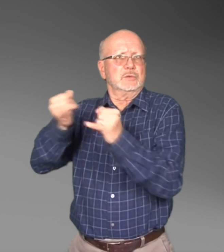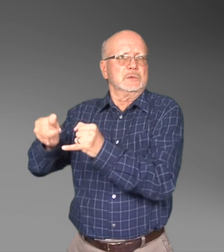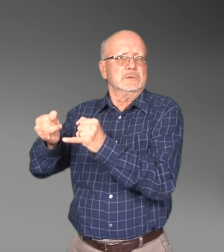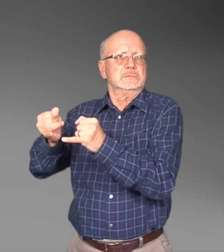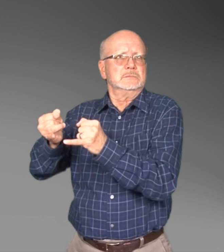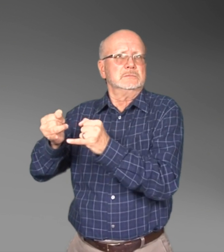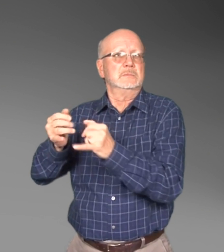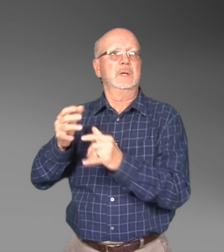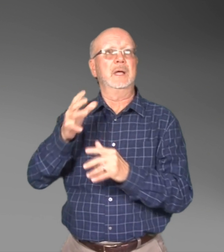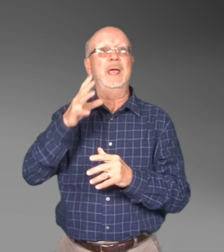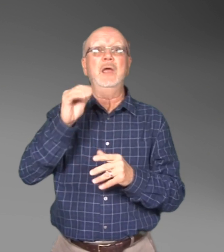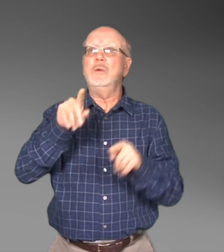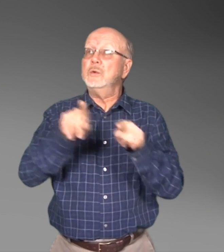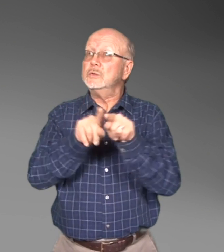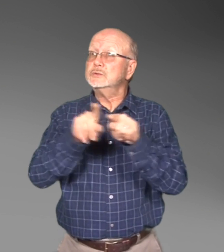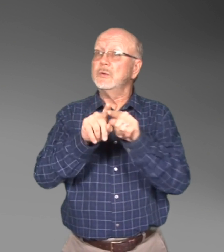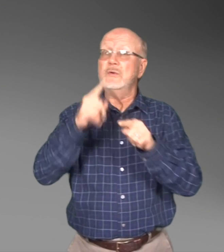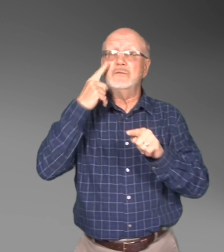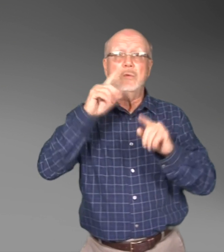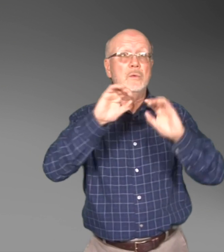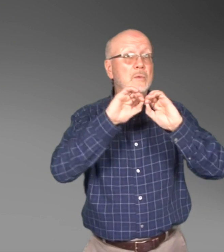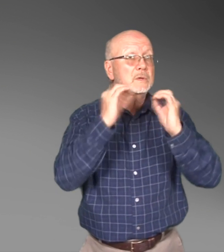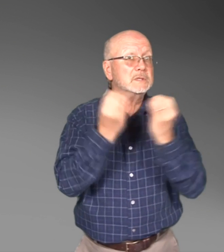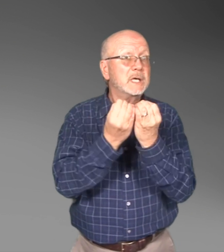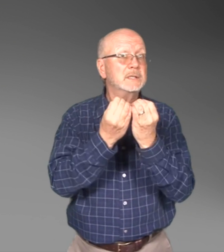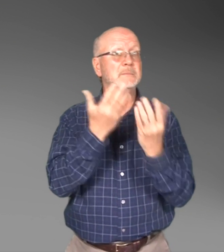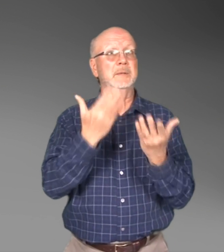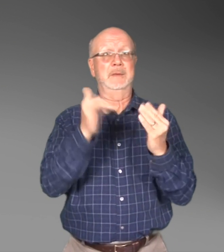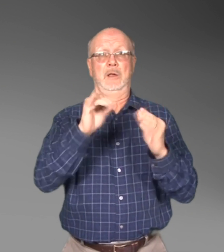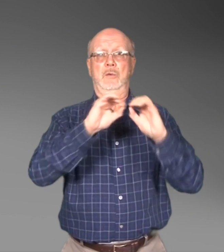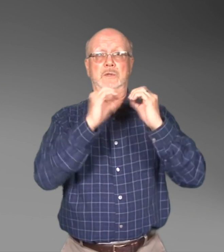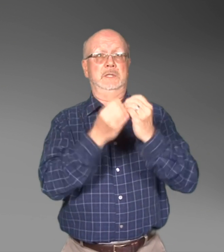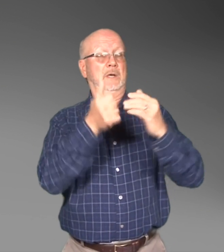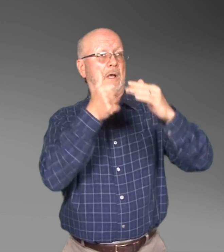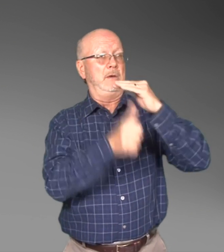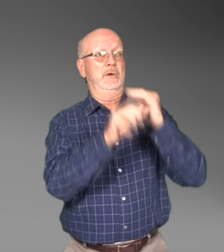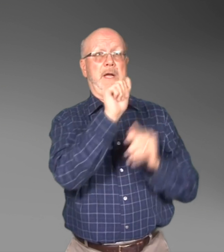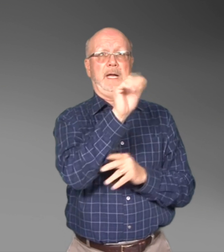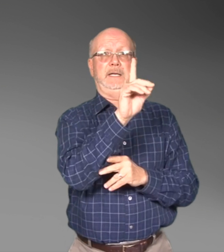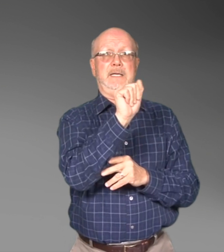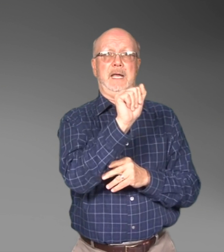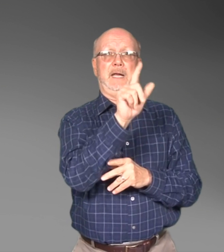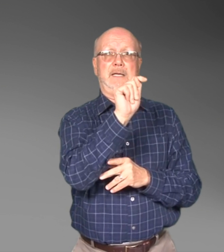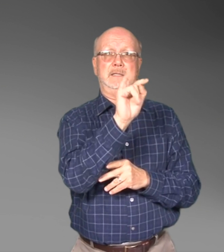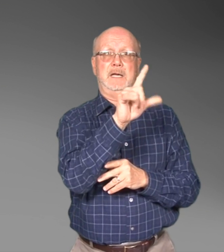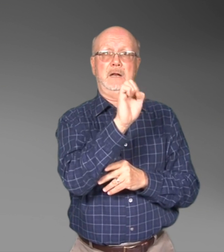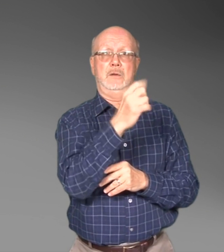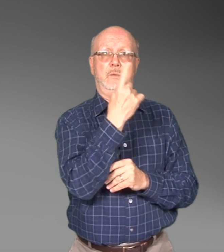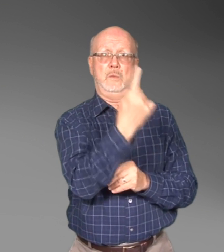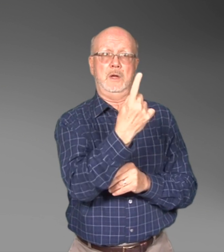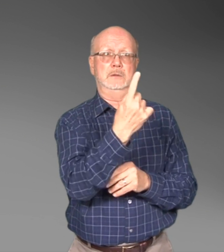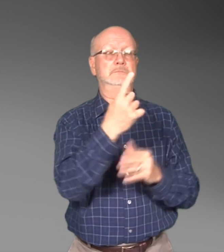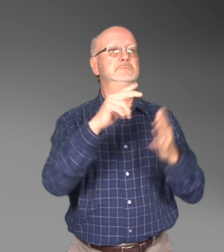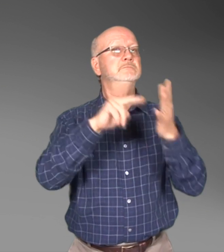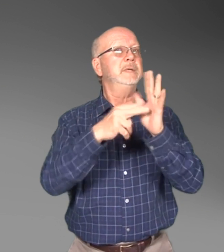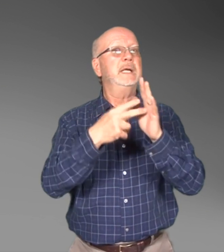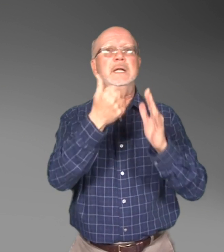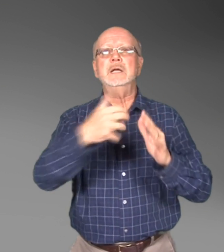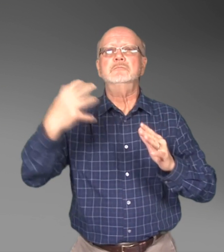but also to entities that are covered by ADA Title 1, Title 2, Title 3, and Section 503